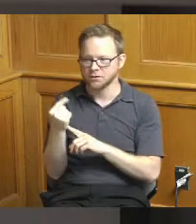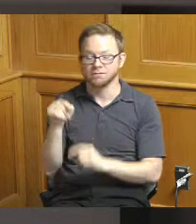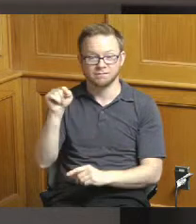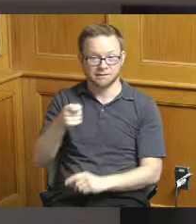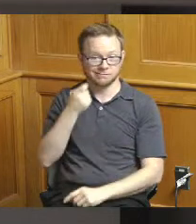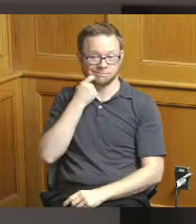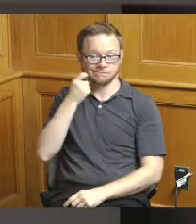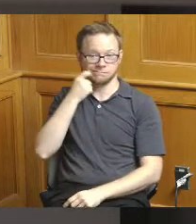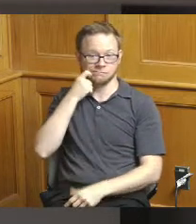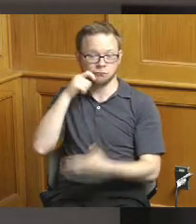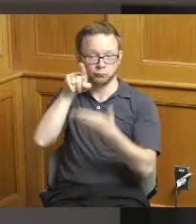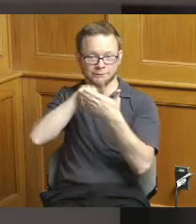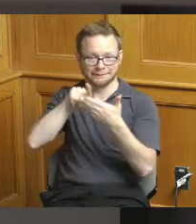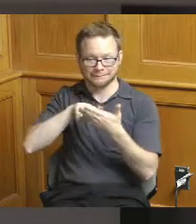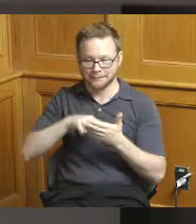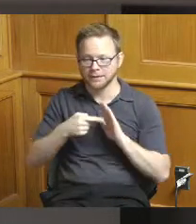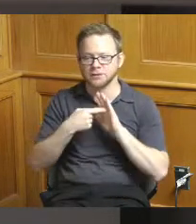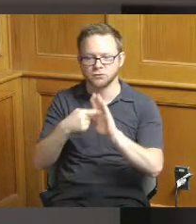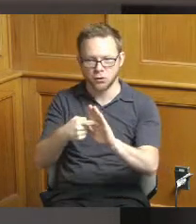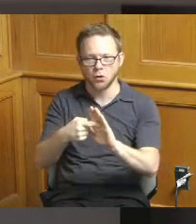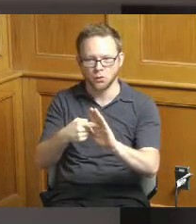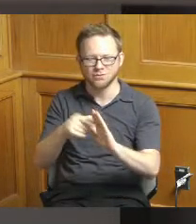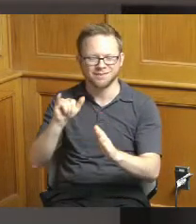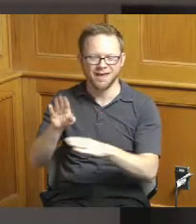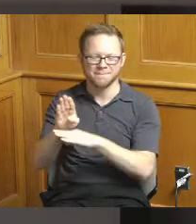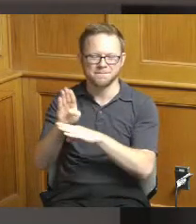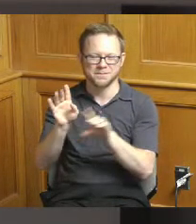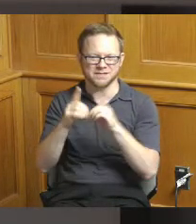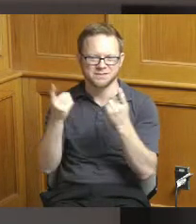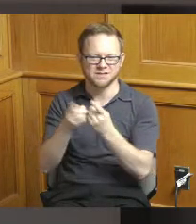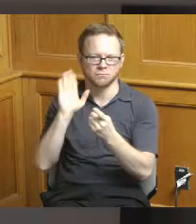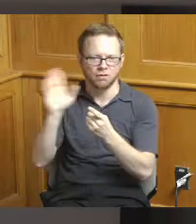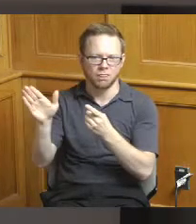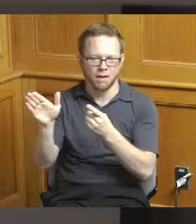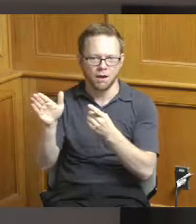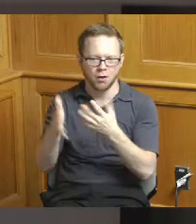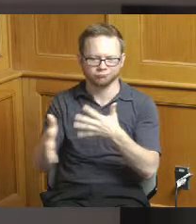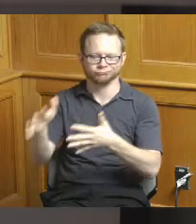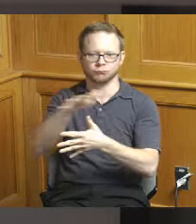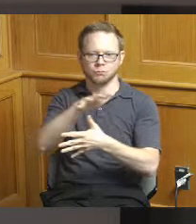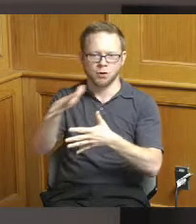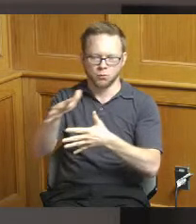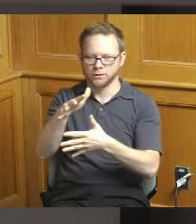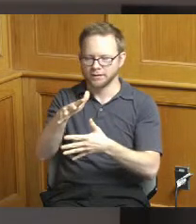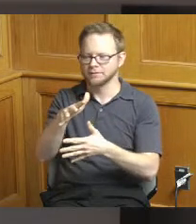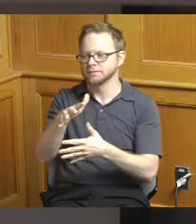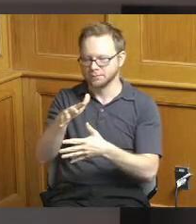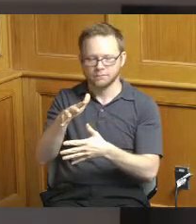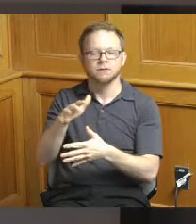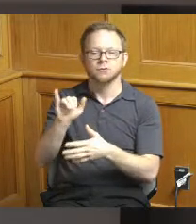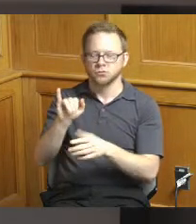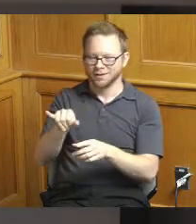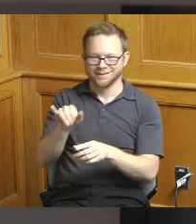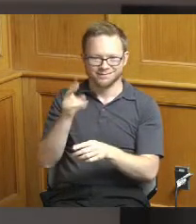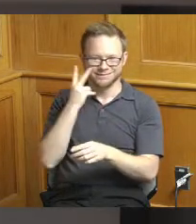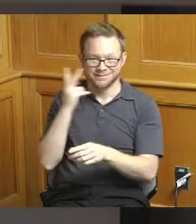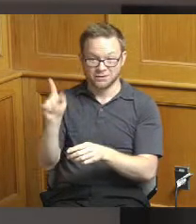showing the development priorities for the business district as well as all the commercial properties fronting Harrison Avenue and then the right it's just an image to give you a